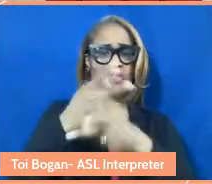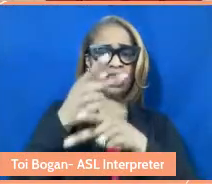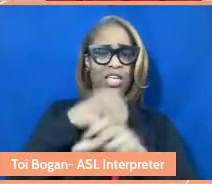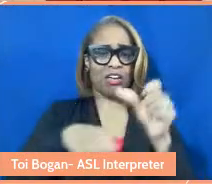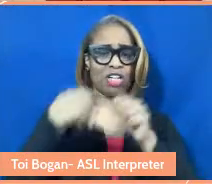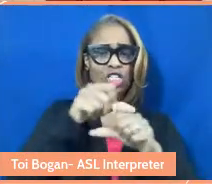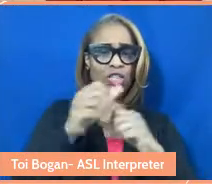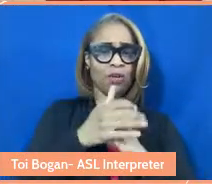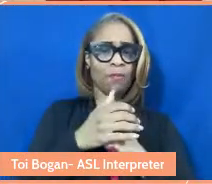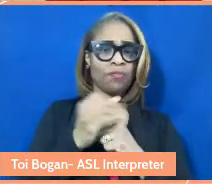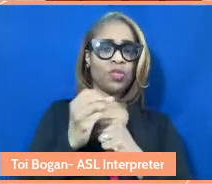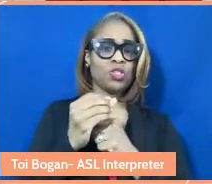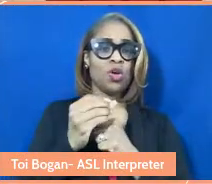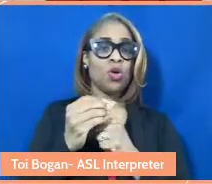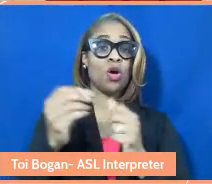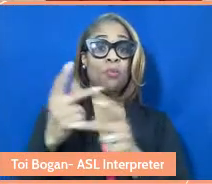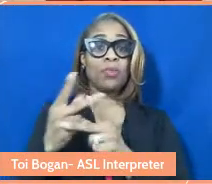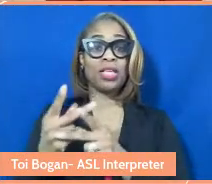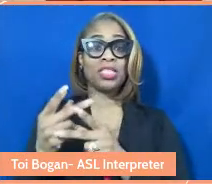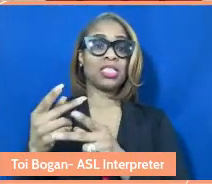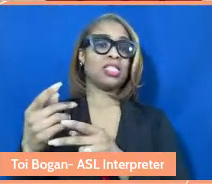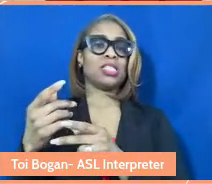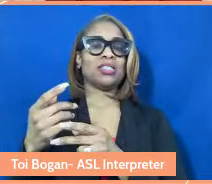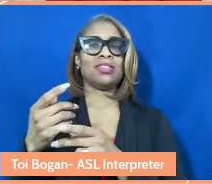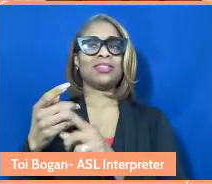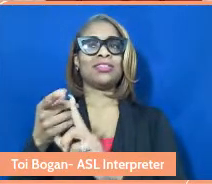the spaces that are not considered spaces of care that are creating this care, right?